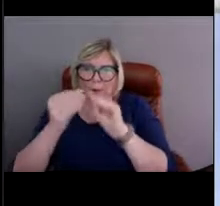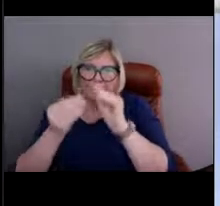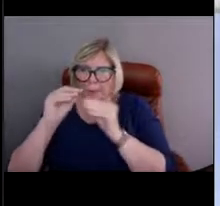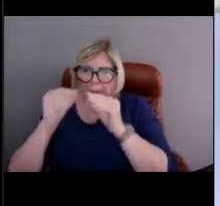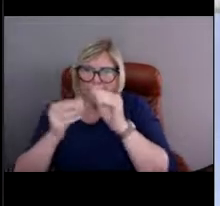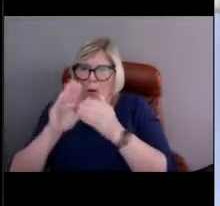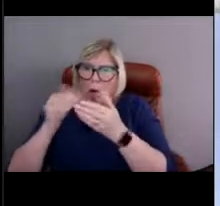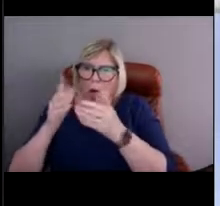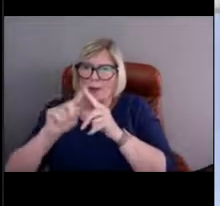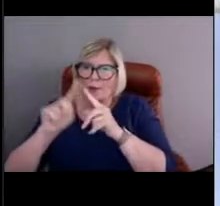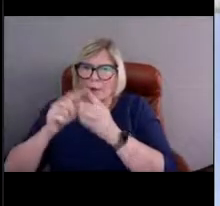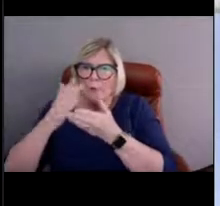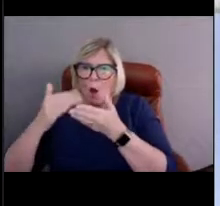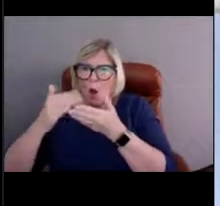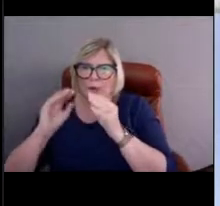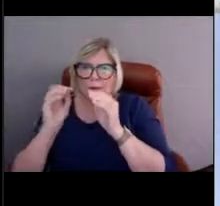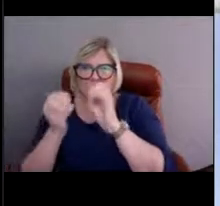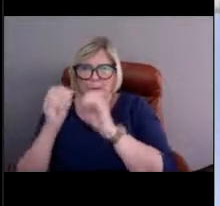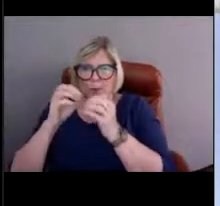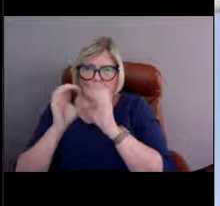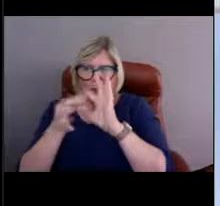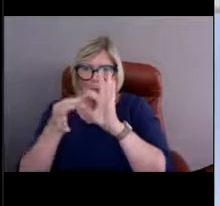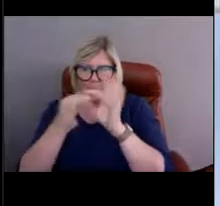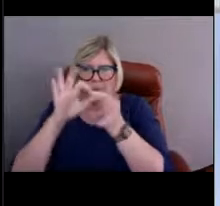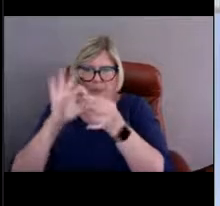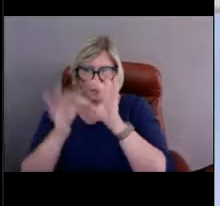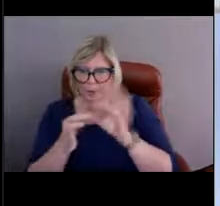and equipment that we'll need to put this buoy in the water.